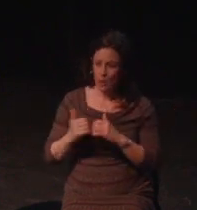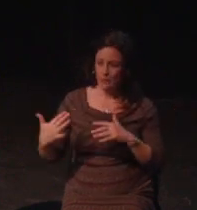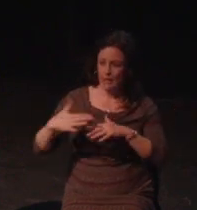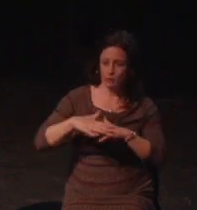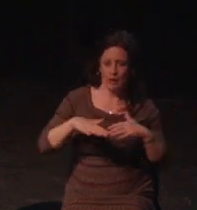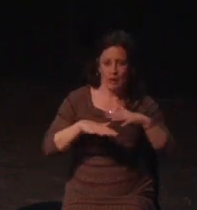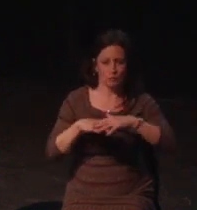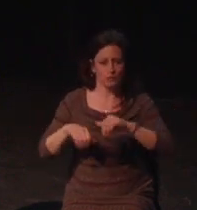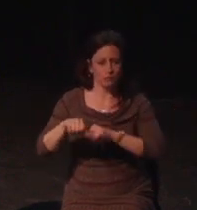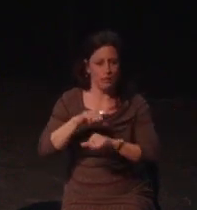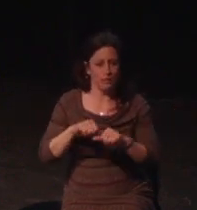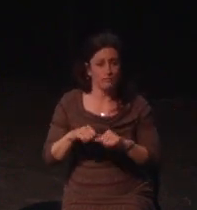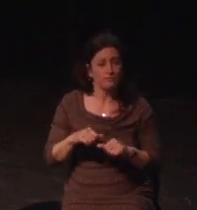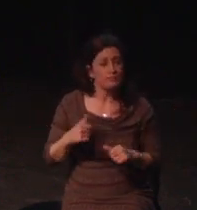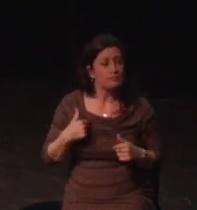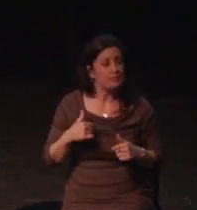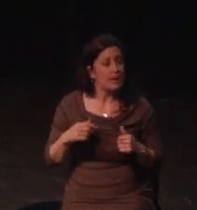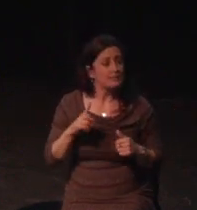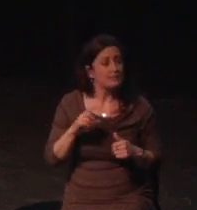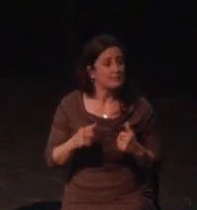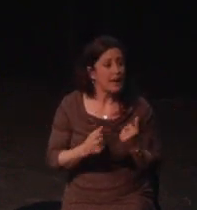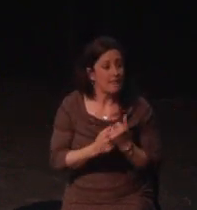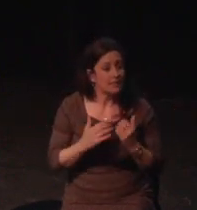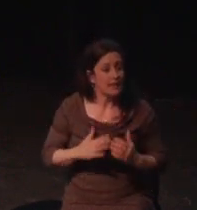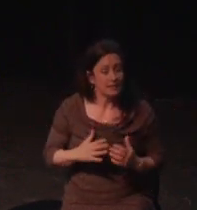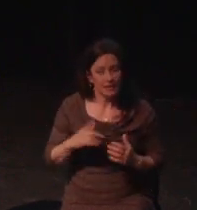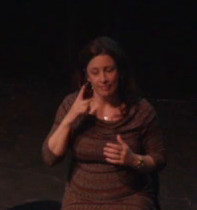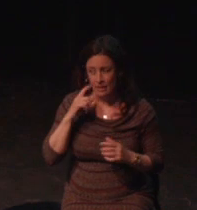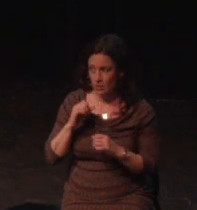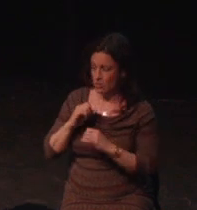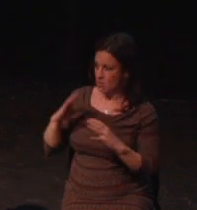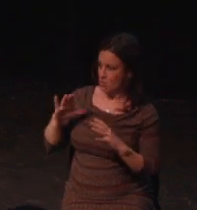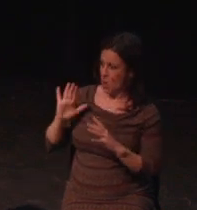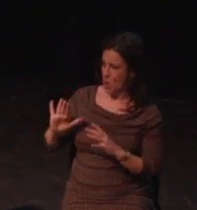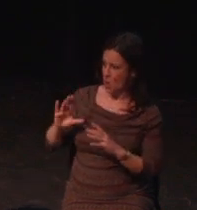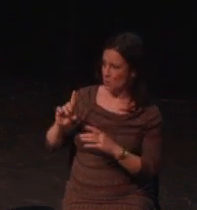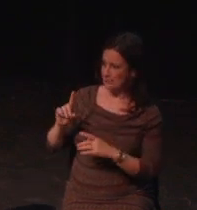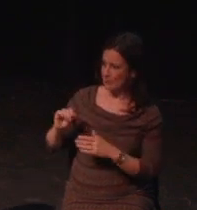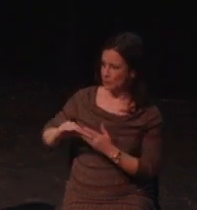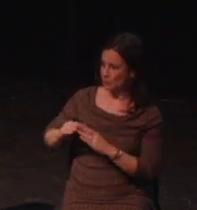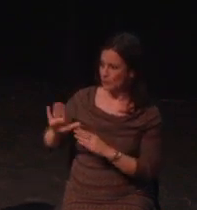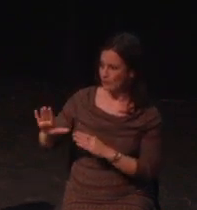I found I had community just talking about games.